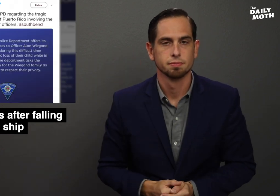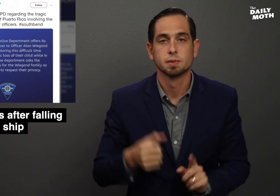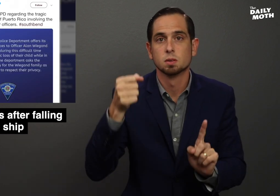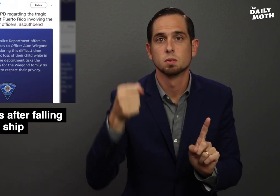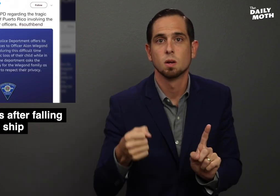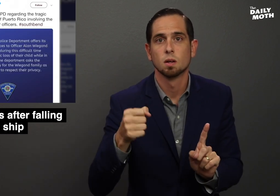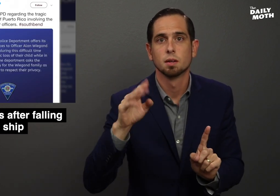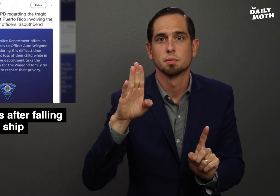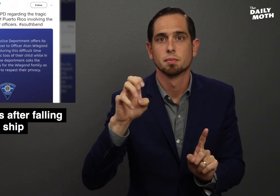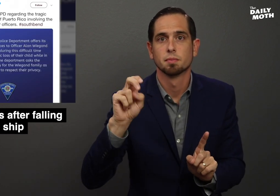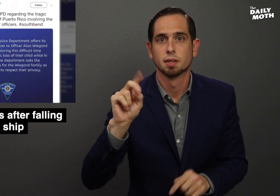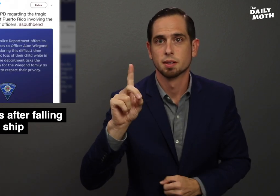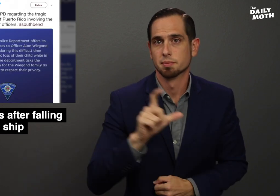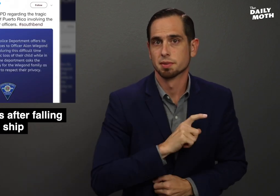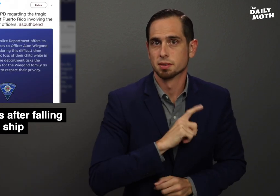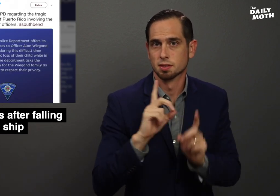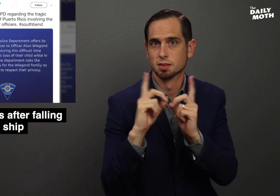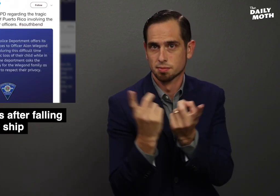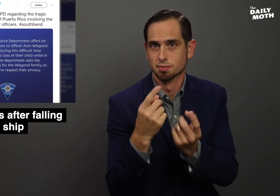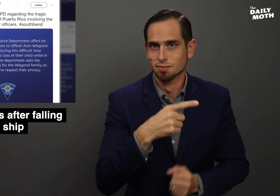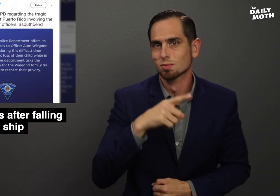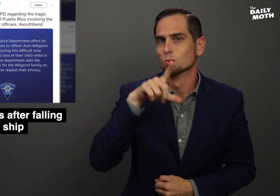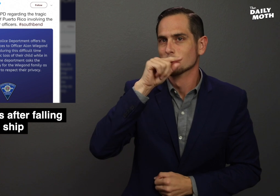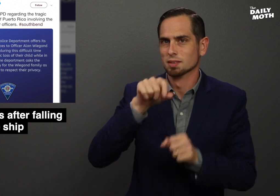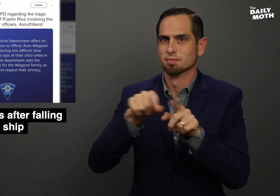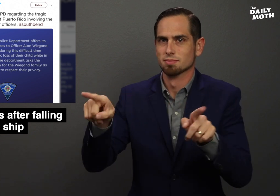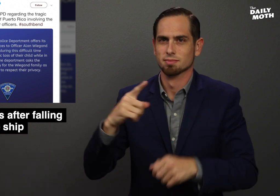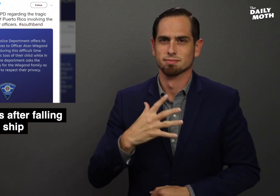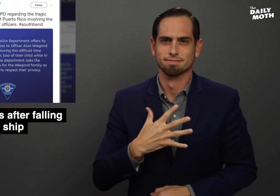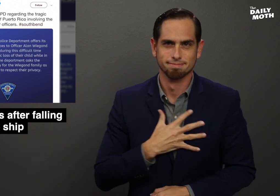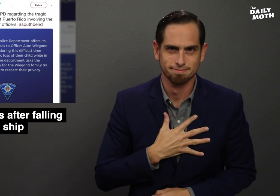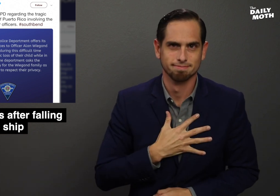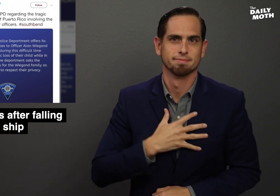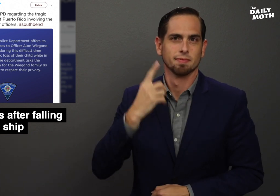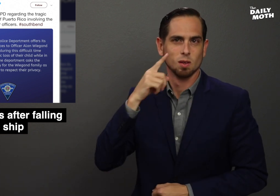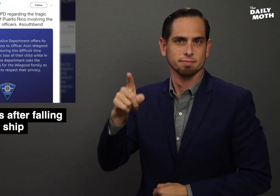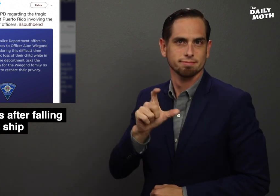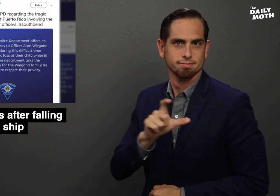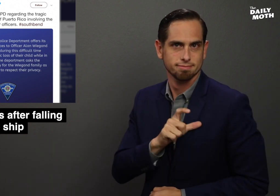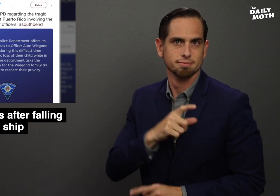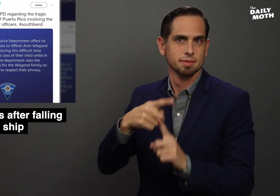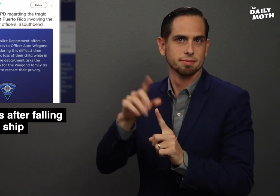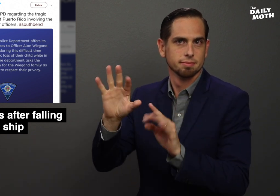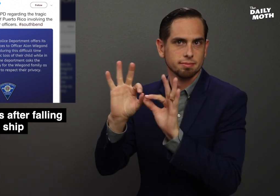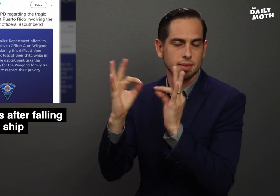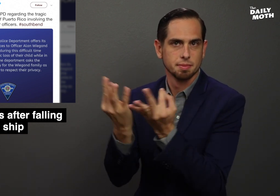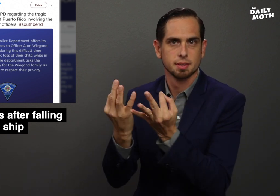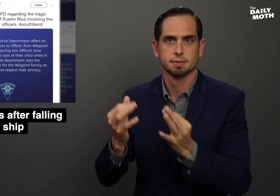The South Bend Police Department tweeted their condolences to the officer and his family.